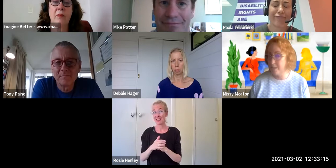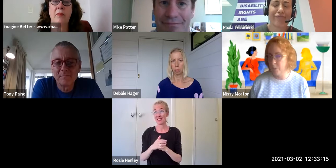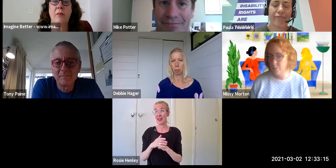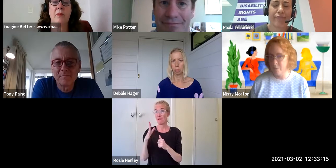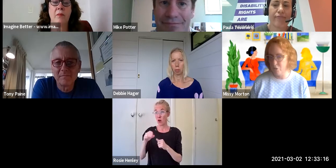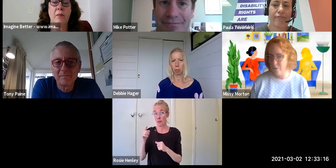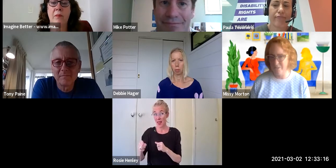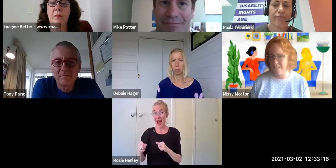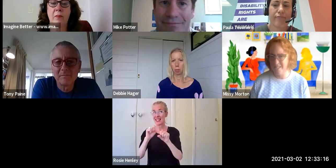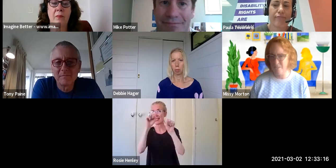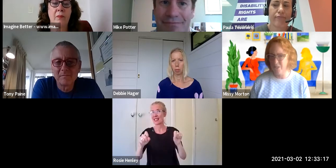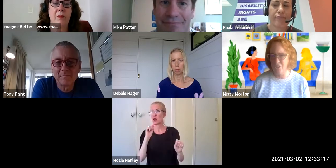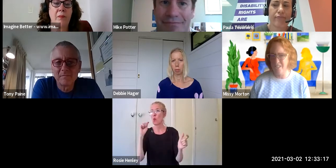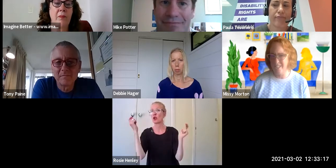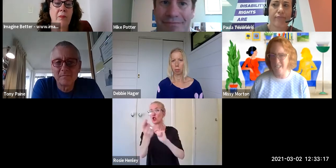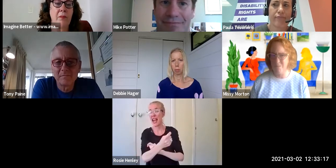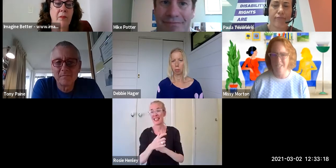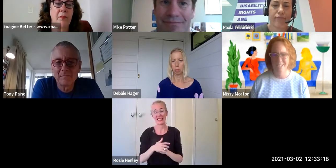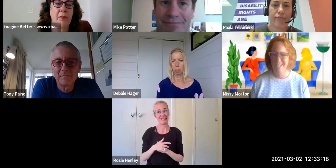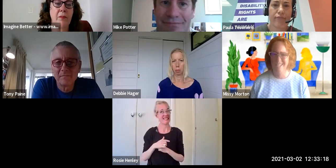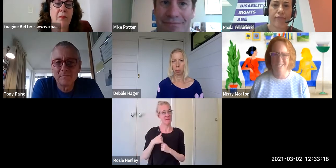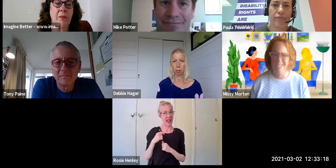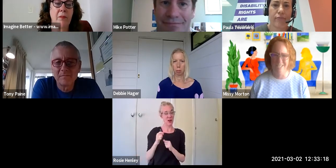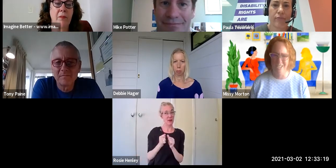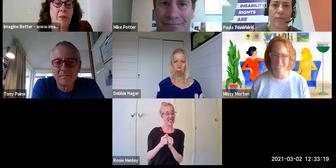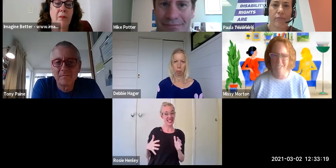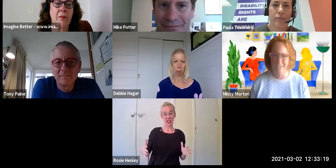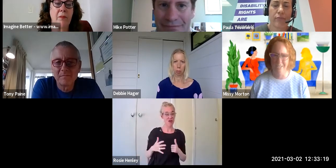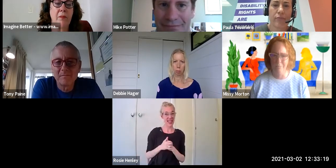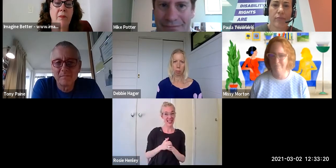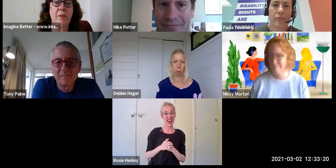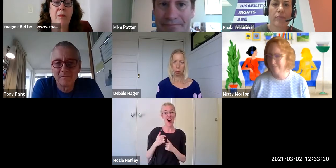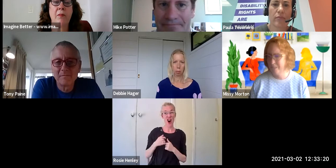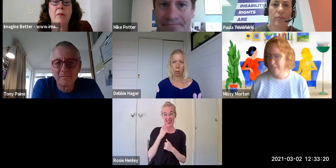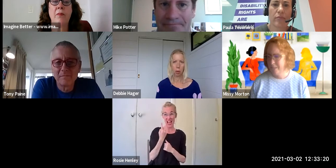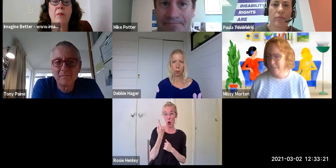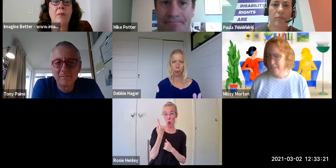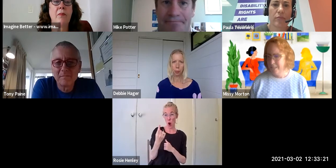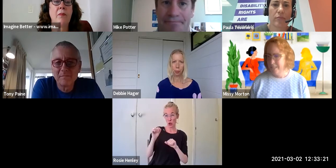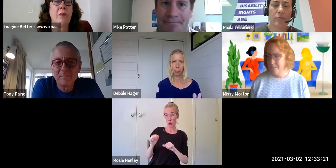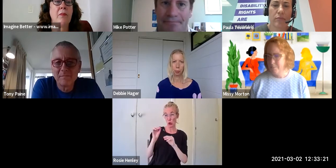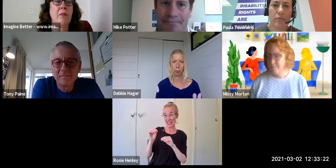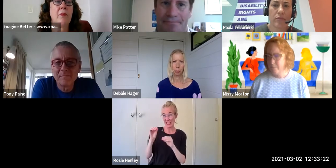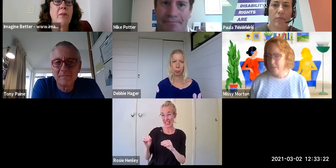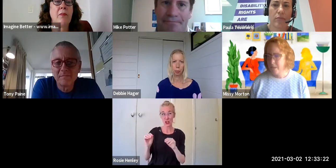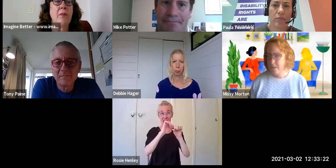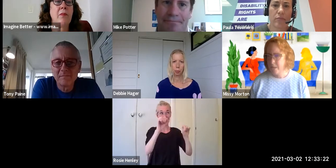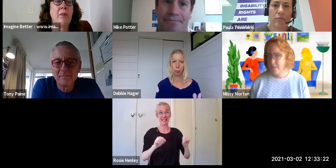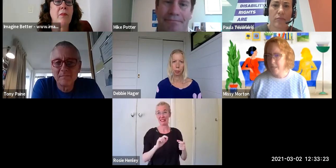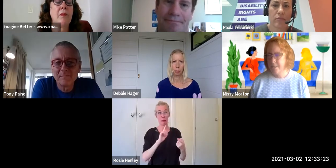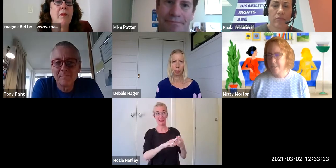something we would do one thing, one student, at a time and that's not changed the system.